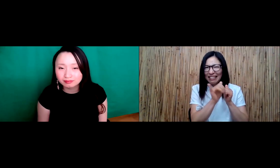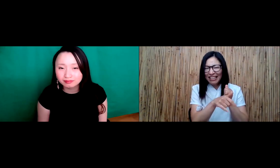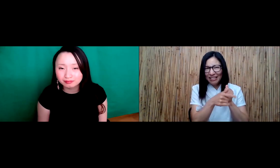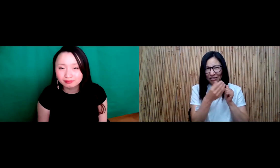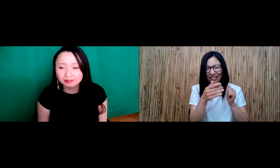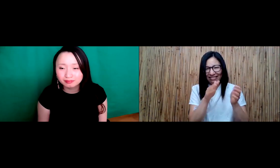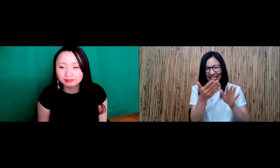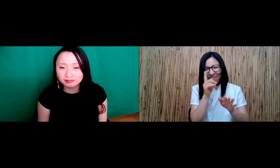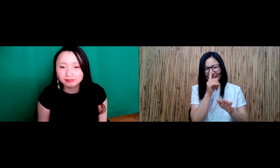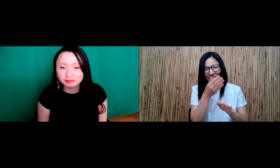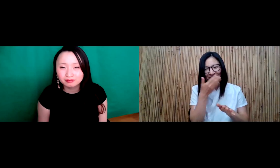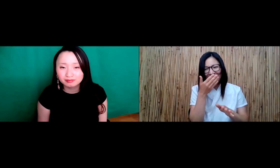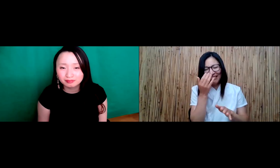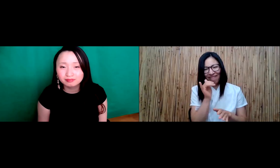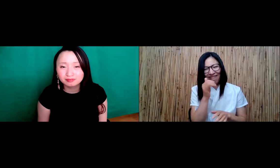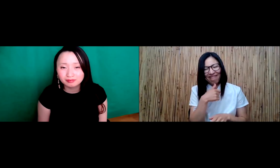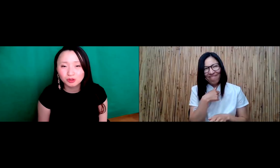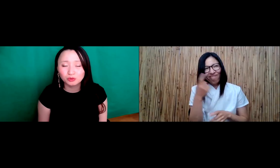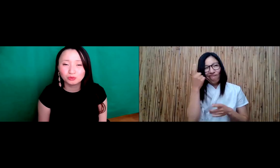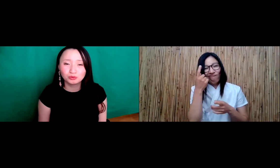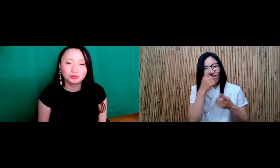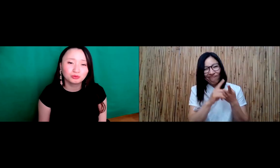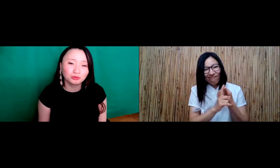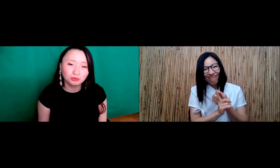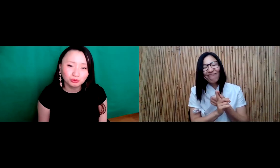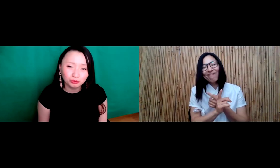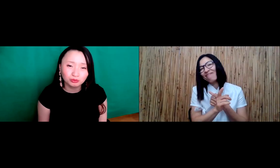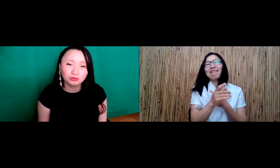so maybe they're smelling the soy. Maybe that's equivalent to the dead rat so